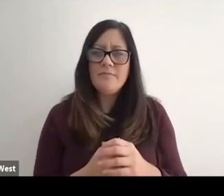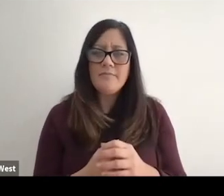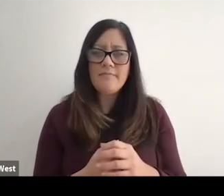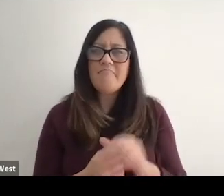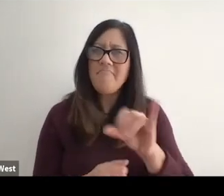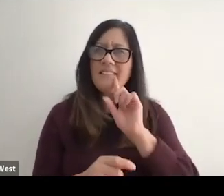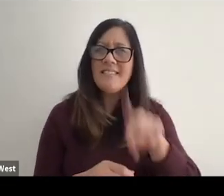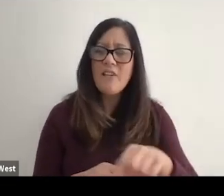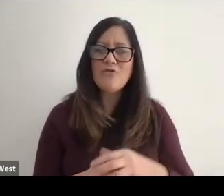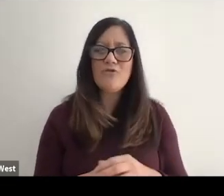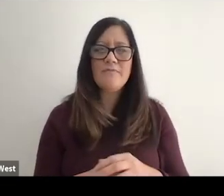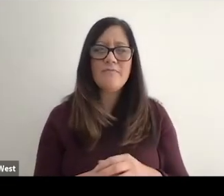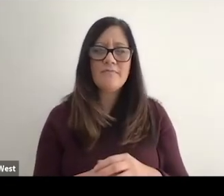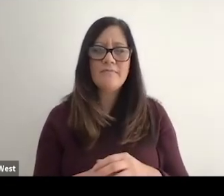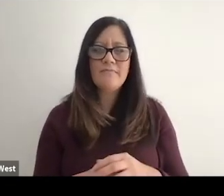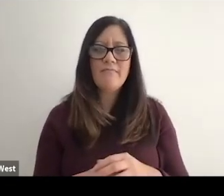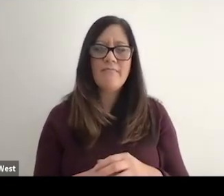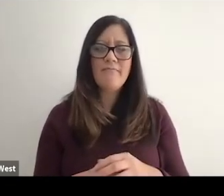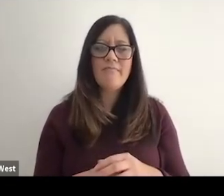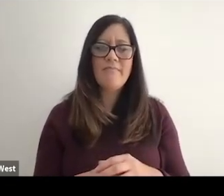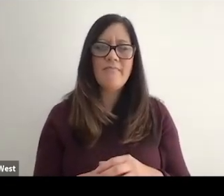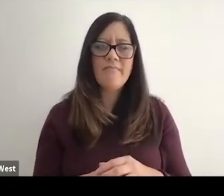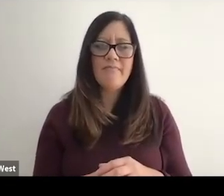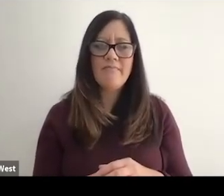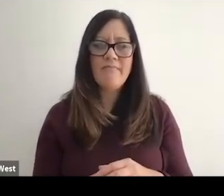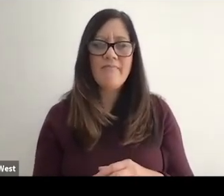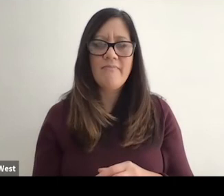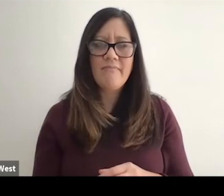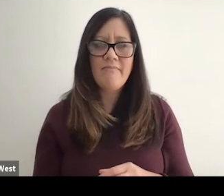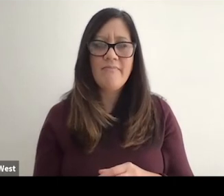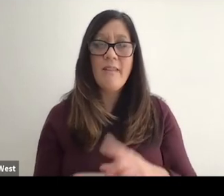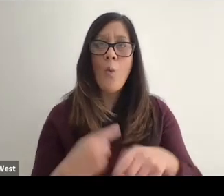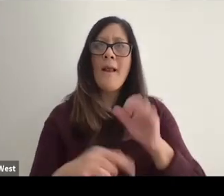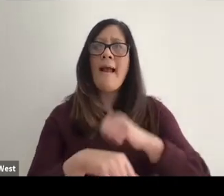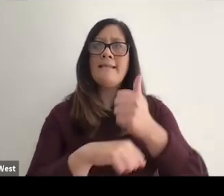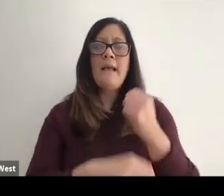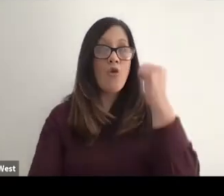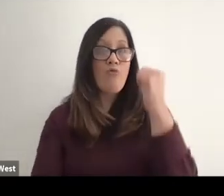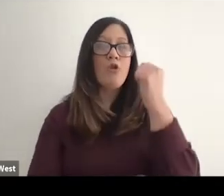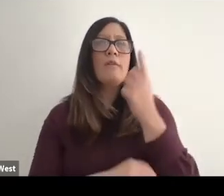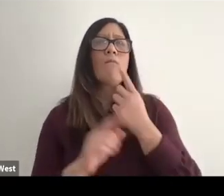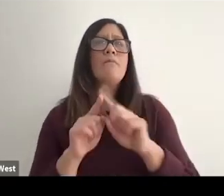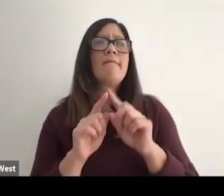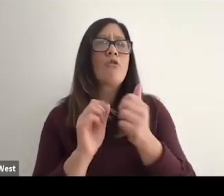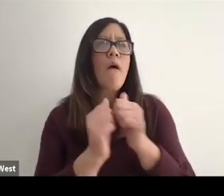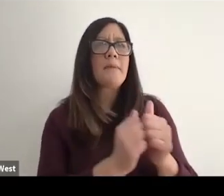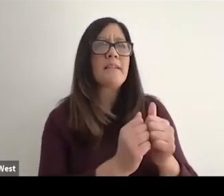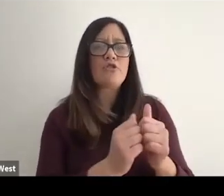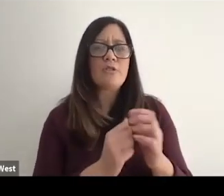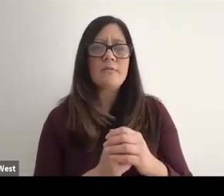When I first started doing. Uh, and events where I settle a record in